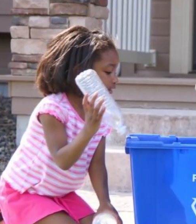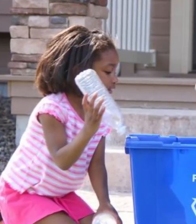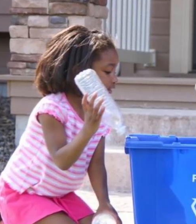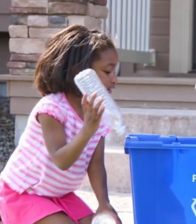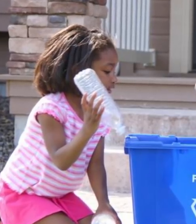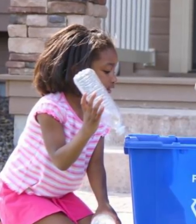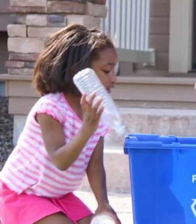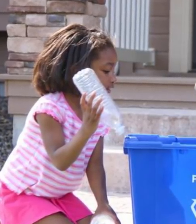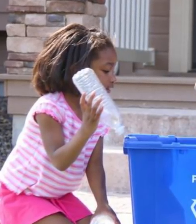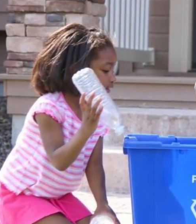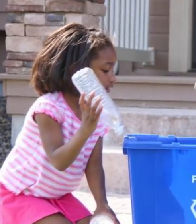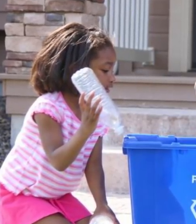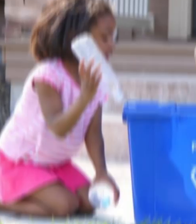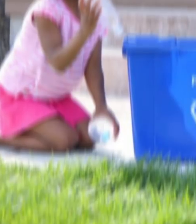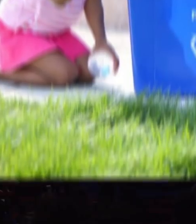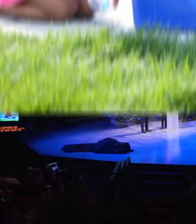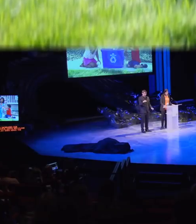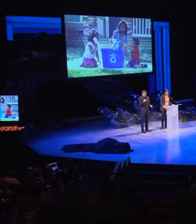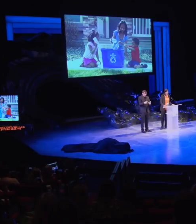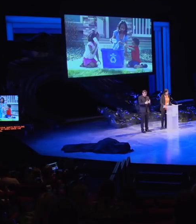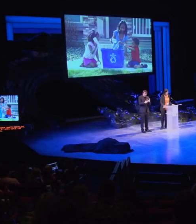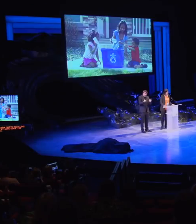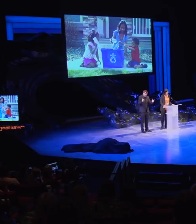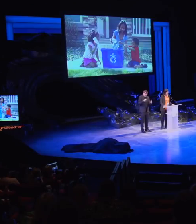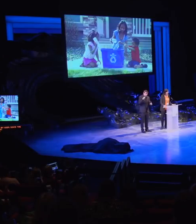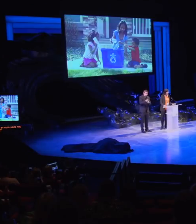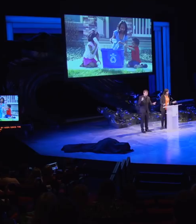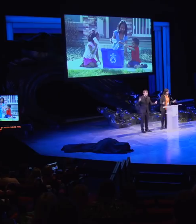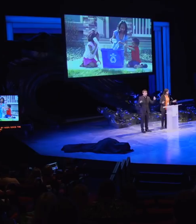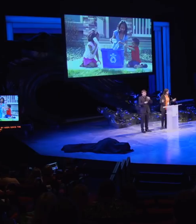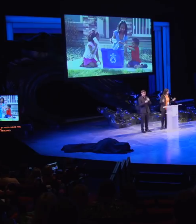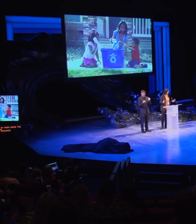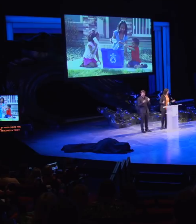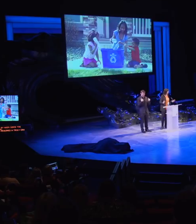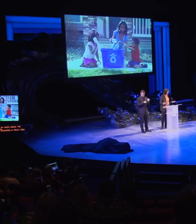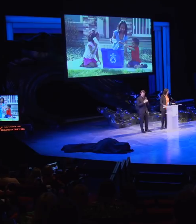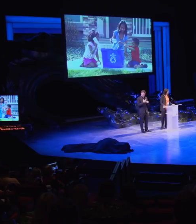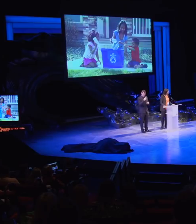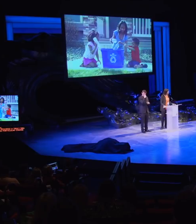This required a truly dramatic change in how we think about trash.